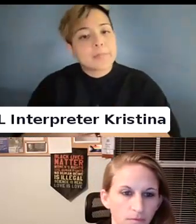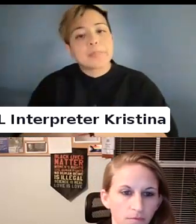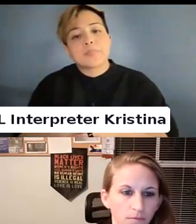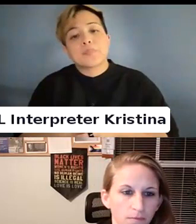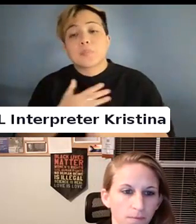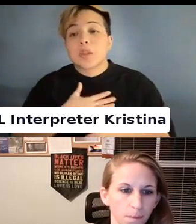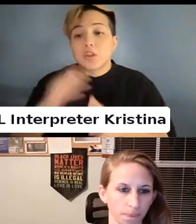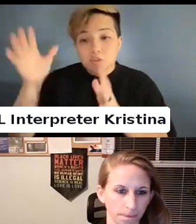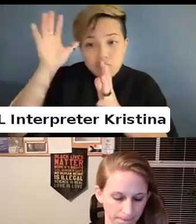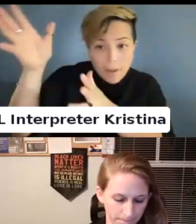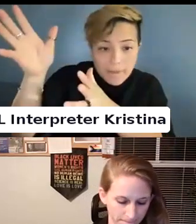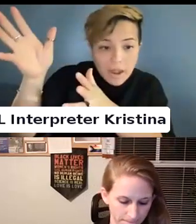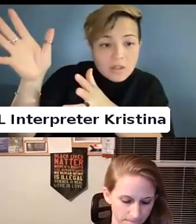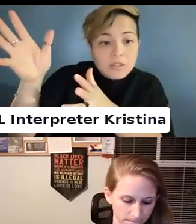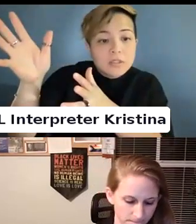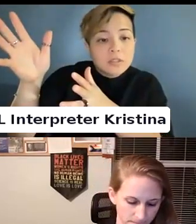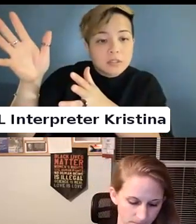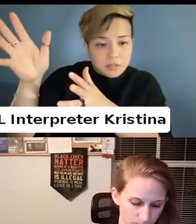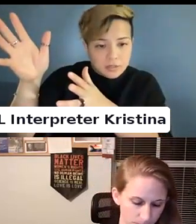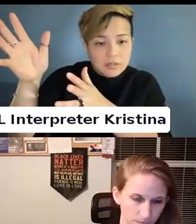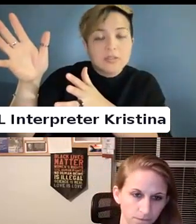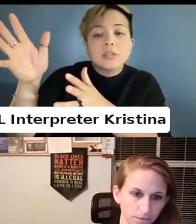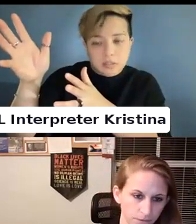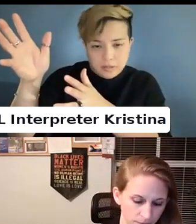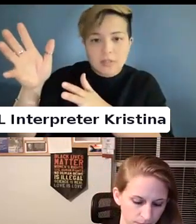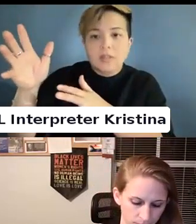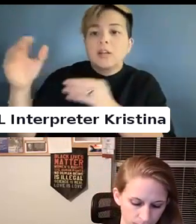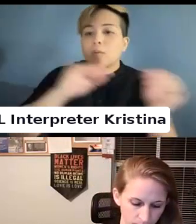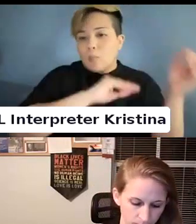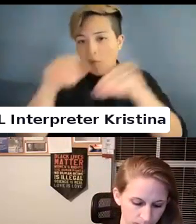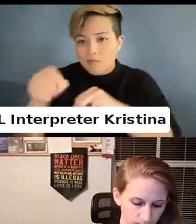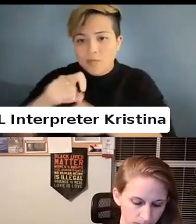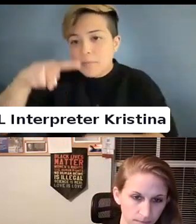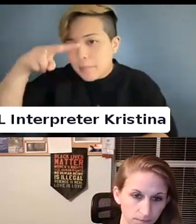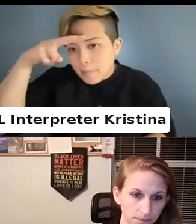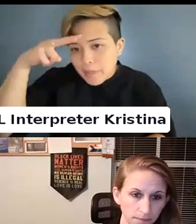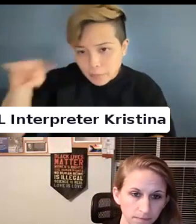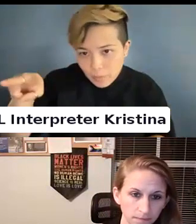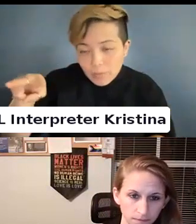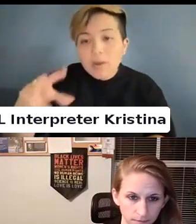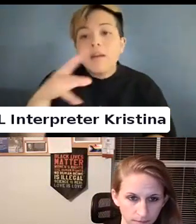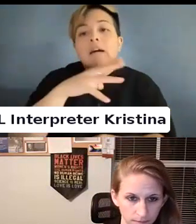My grandparents emigrated from Mexico and yes.